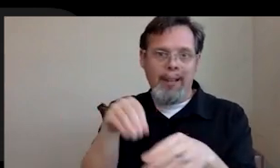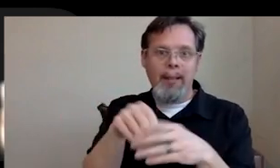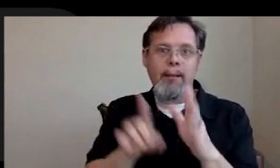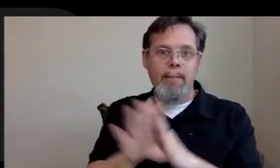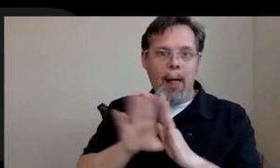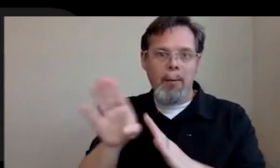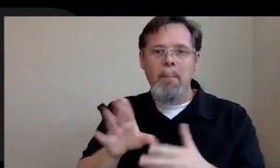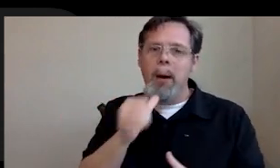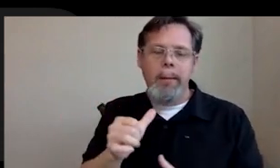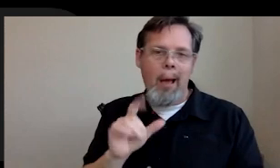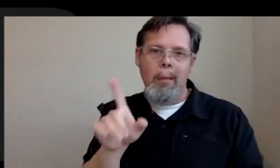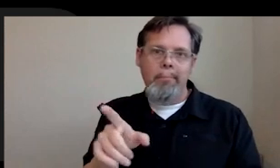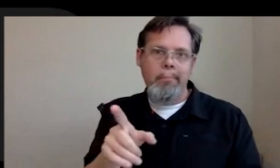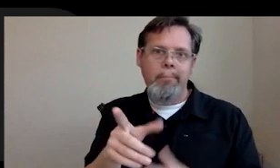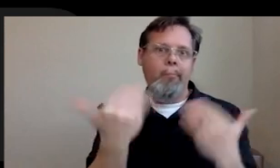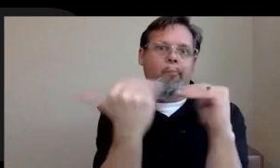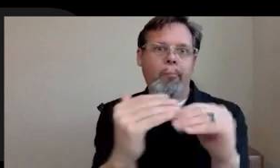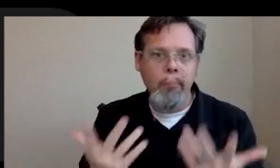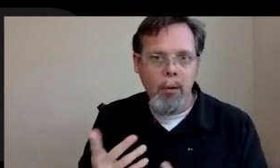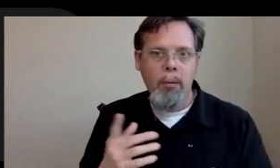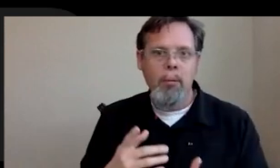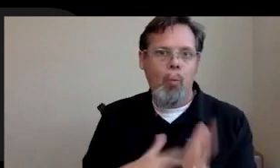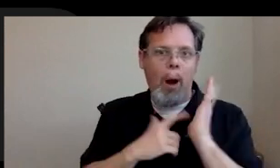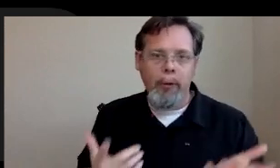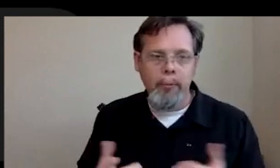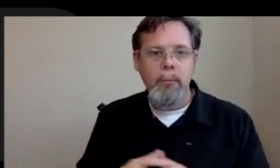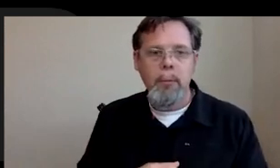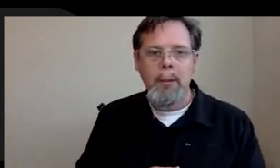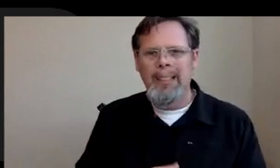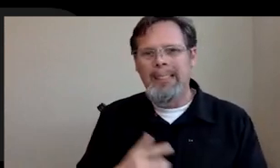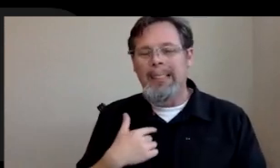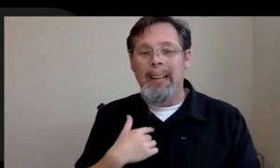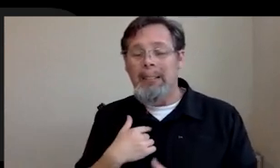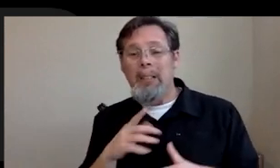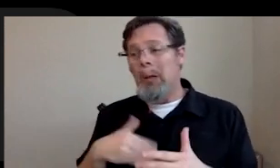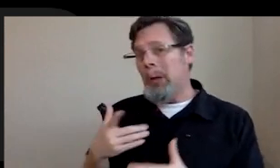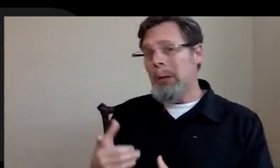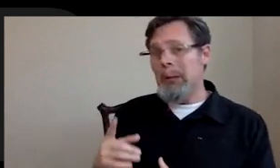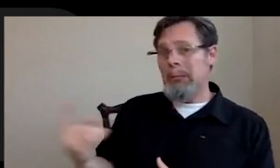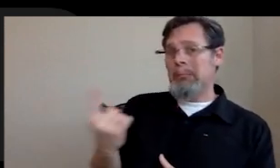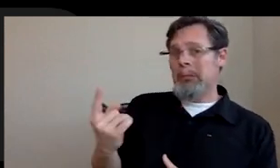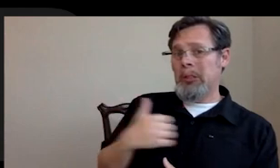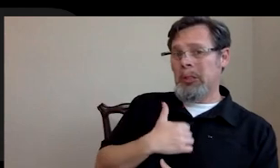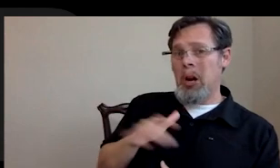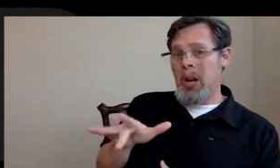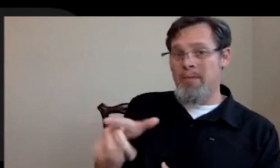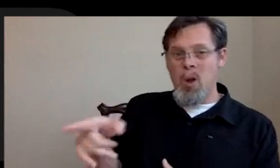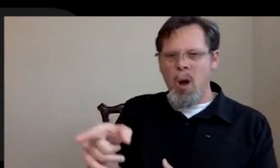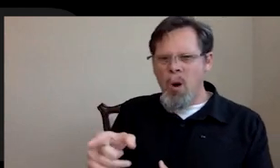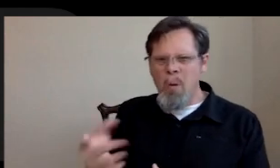the barrier of entry. We I don't I haven't yet worked for a company that was like, oh, sorry, kid, even though you've made you're the best looking